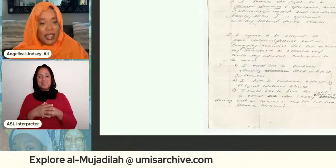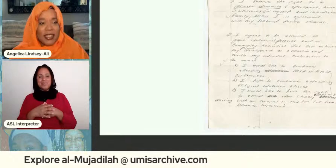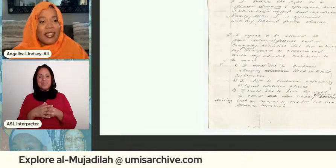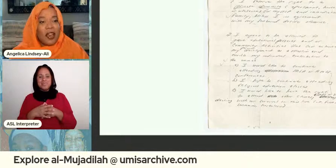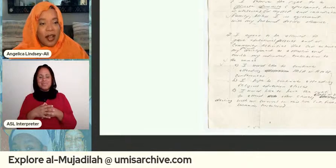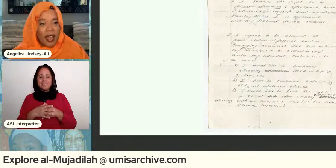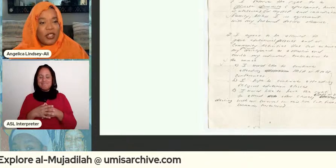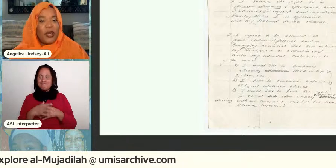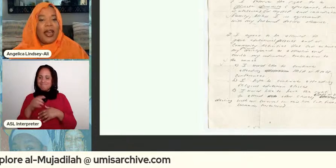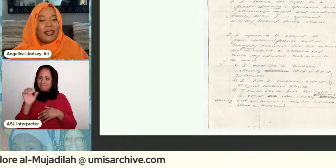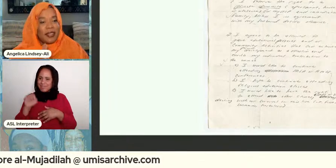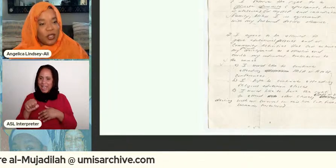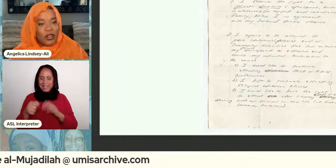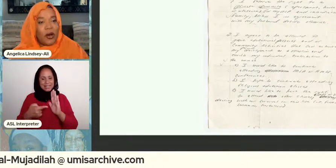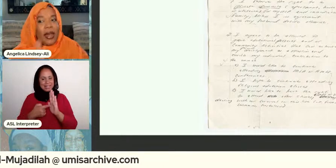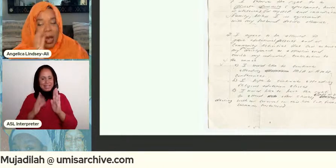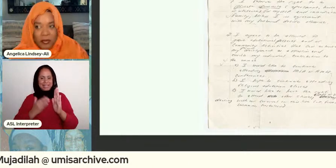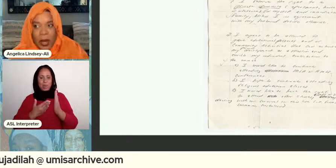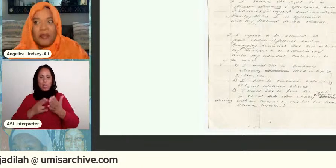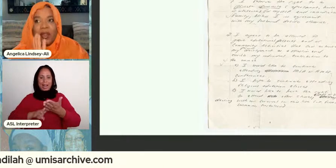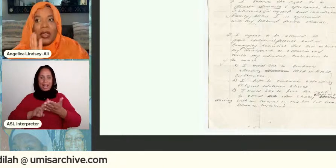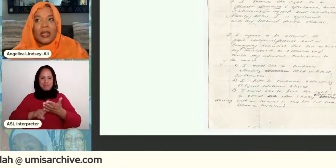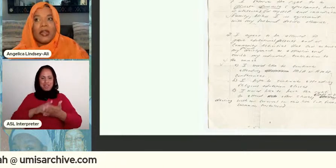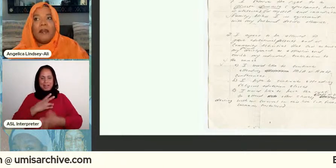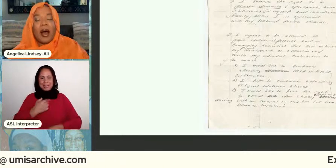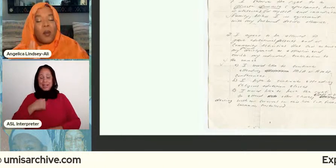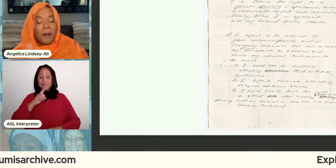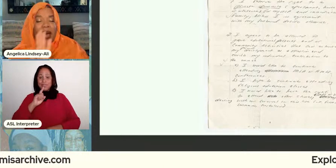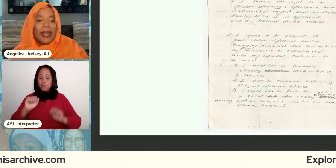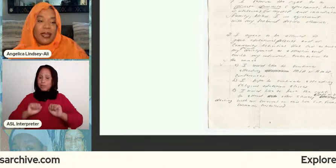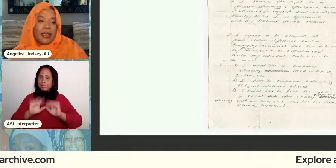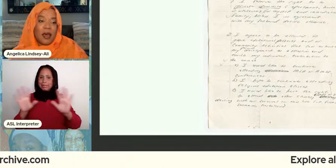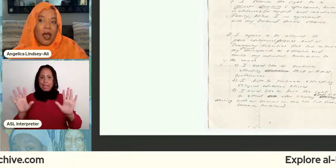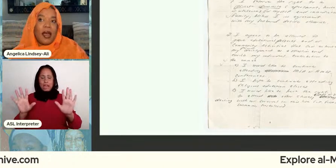this is our contract you know and i'm i'm very clear about what my needs are